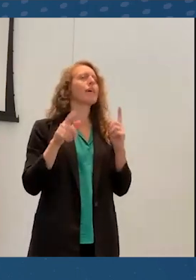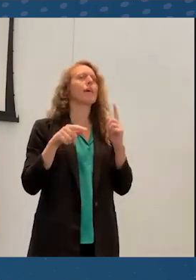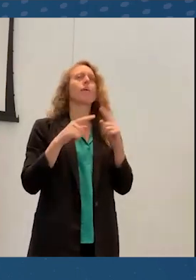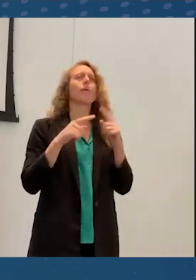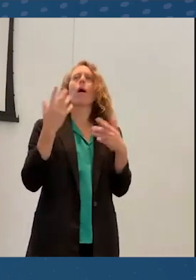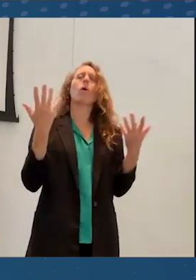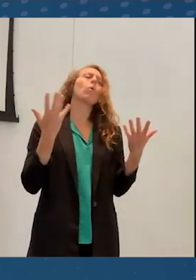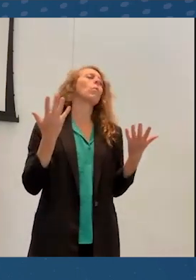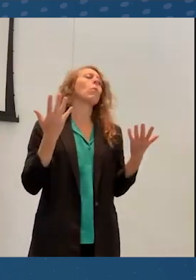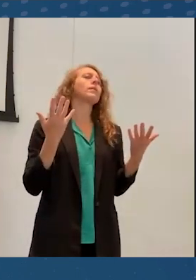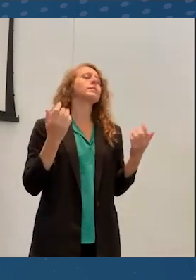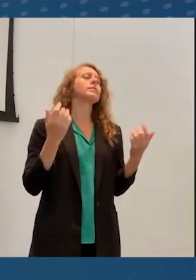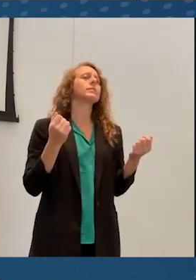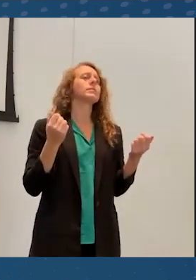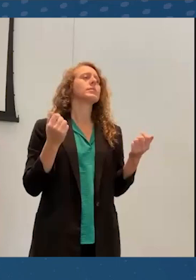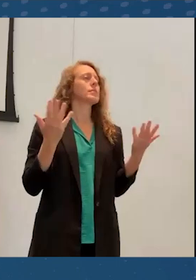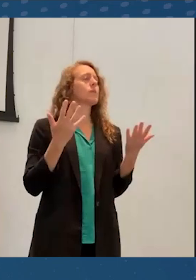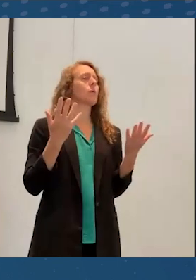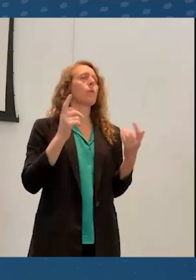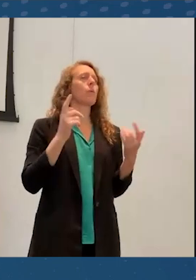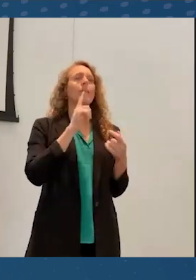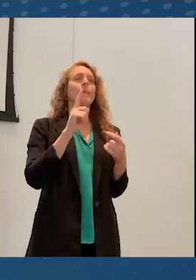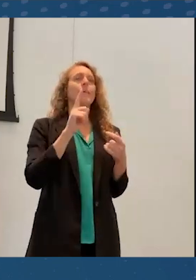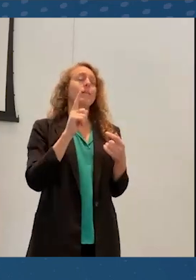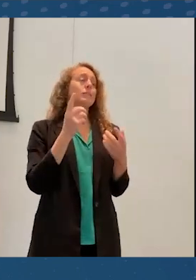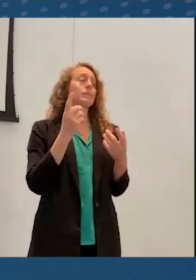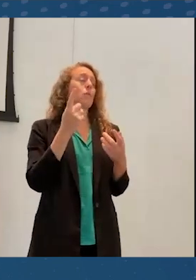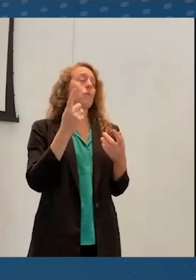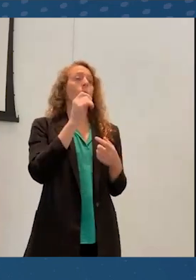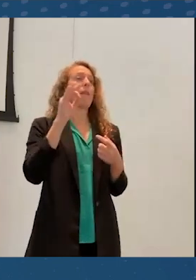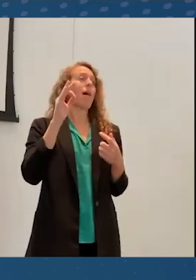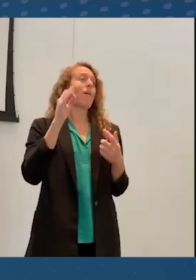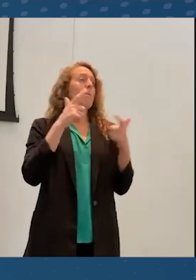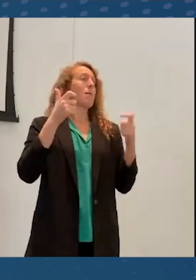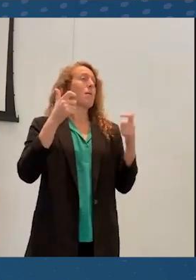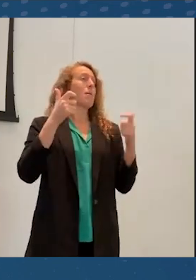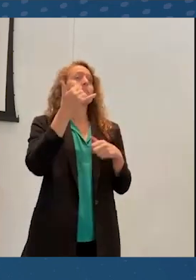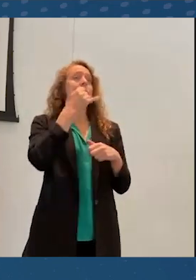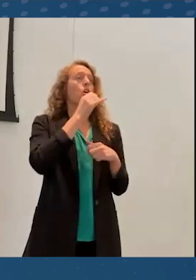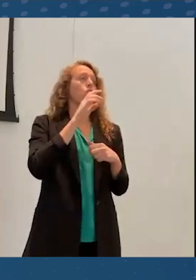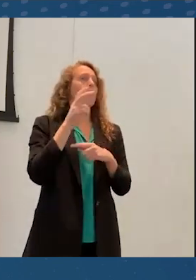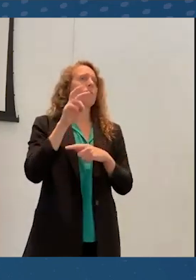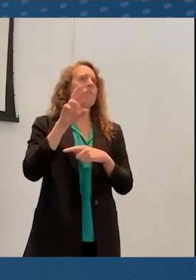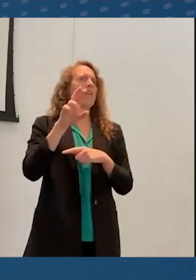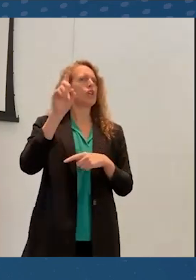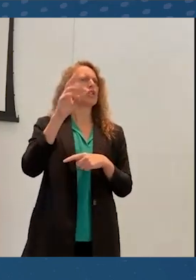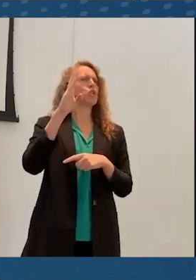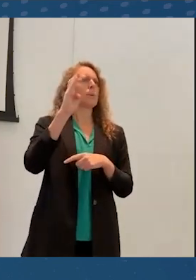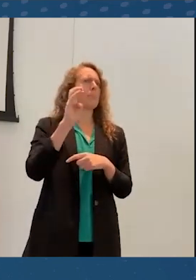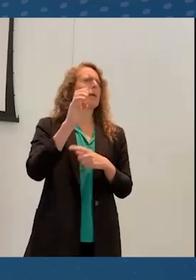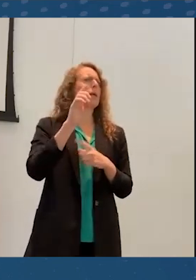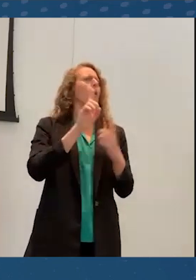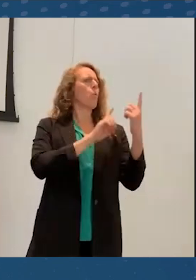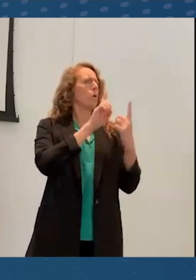be the one of the fundamental errors of virtual reality, which is the idea that it should be a one-to-one mapping